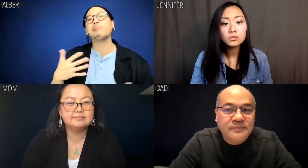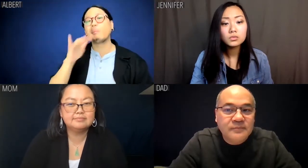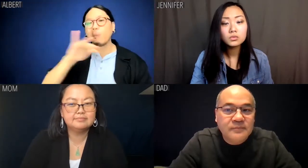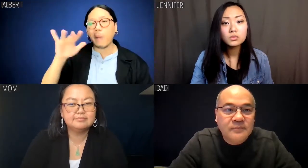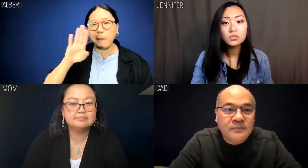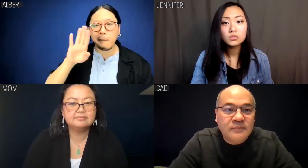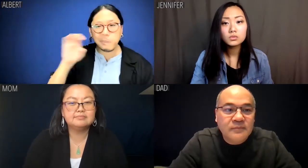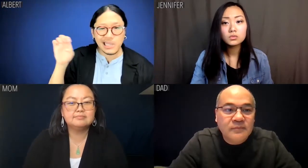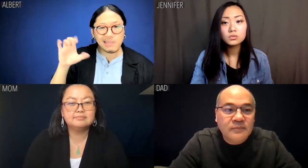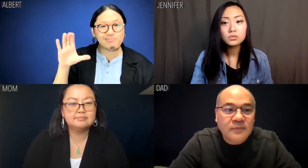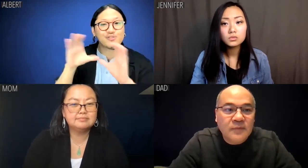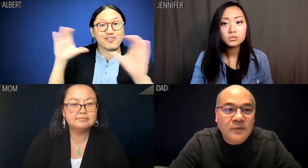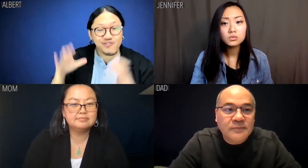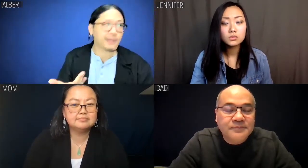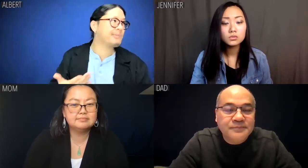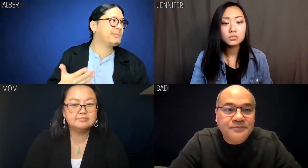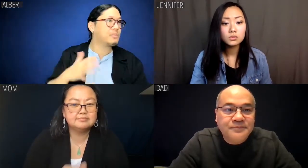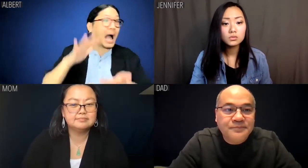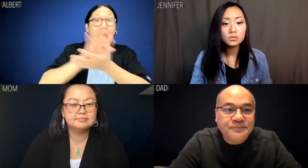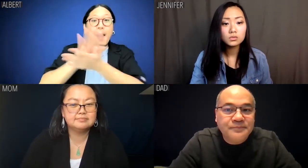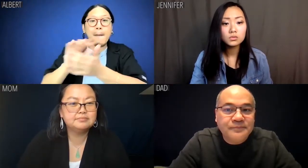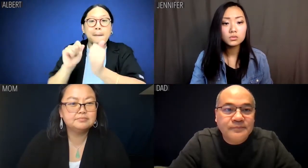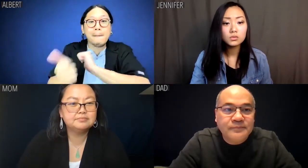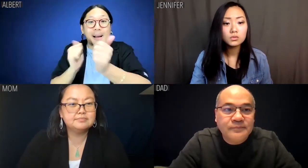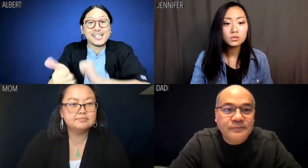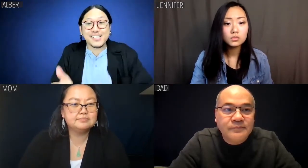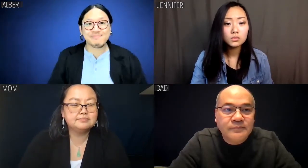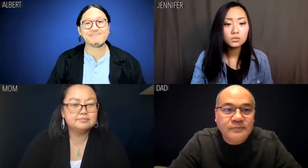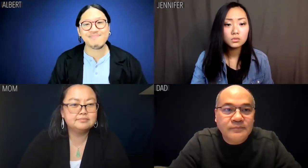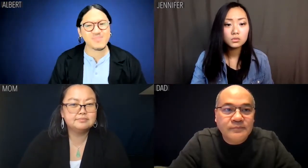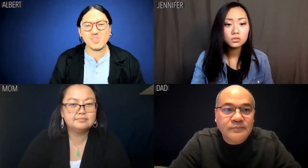and spelling bee certificate, and academic decathlon trophy,